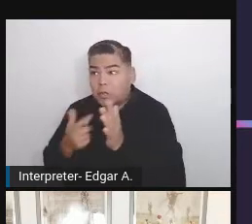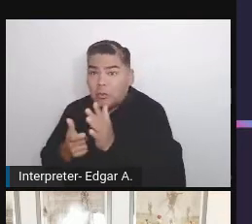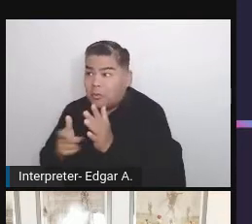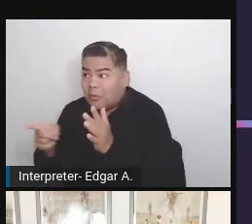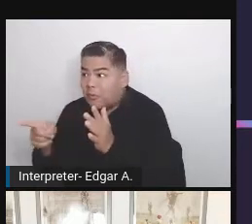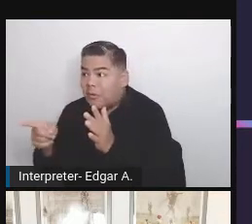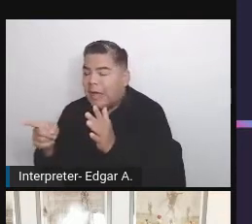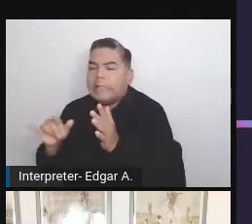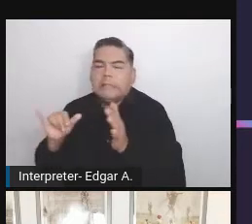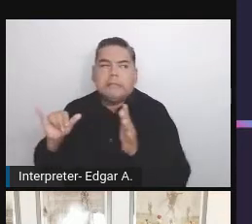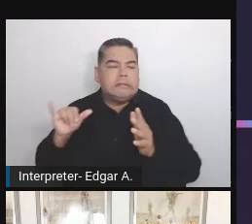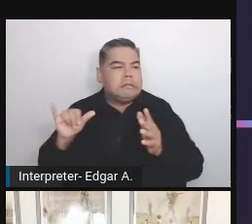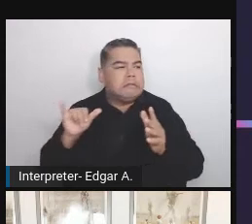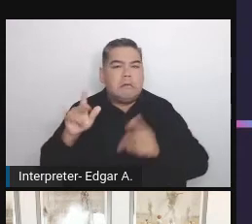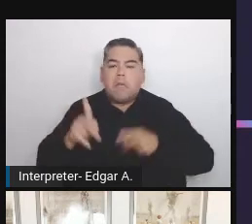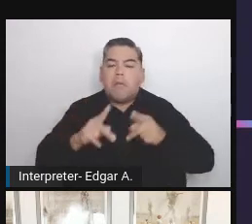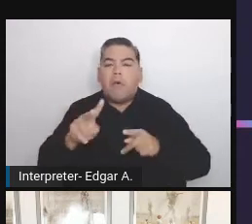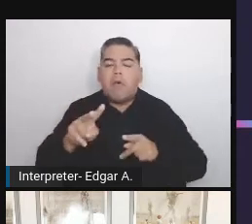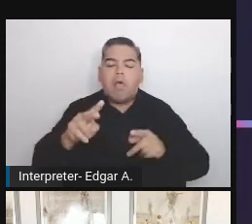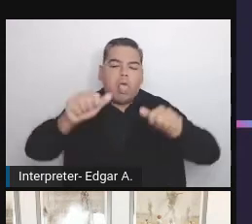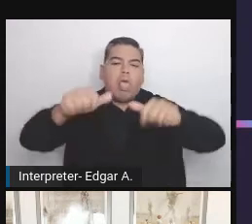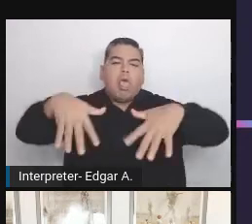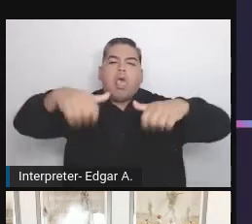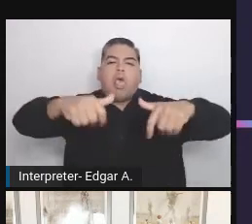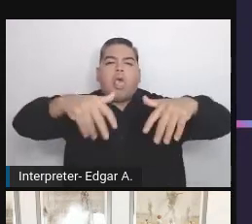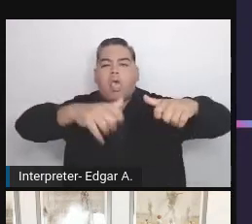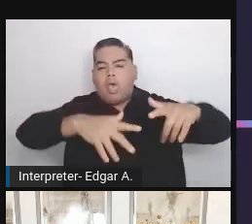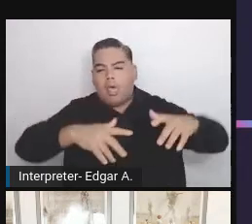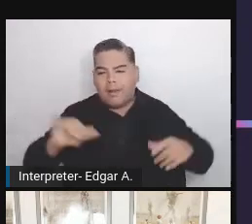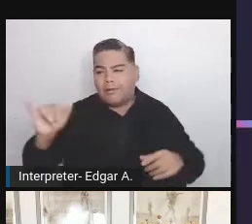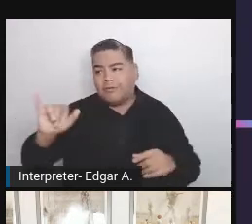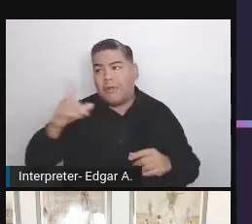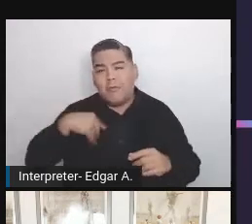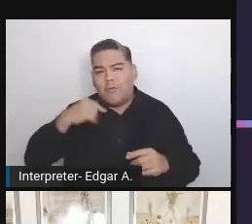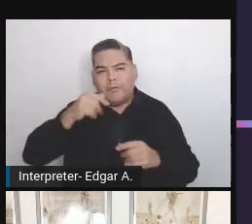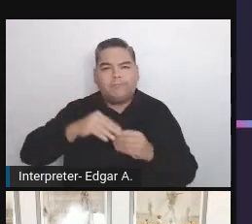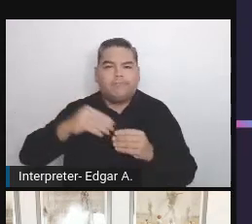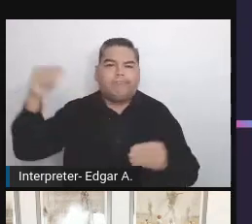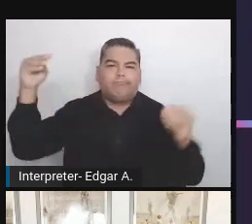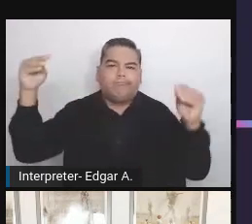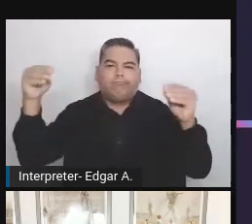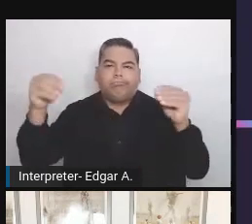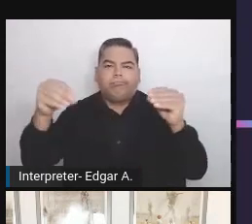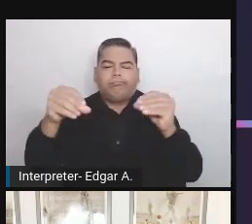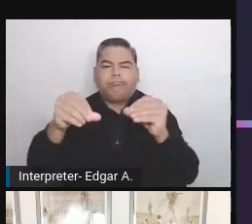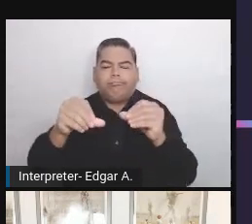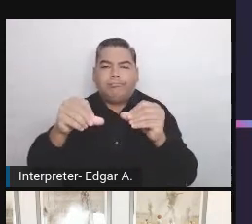While this is a bit forcing those agency to get interested